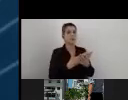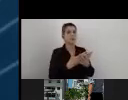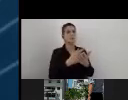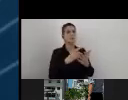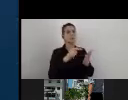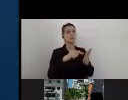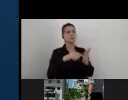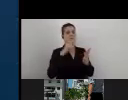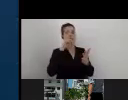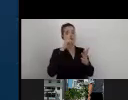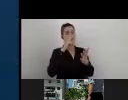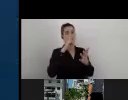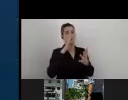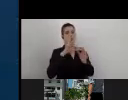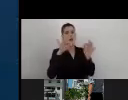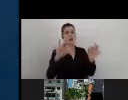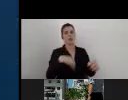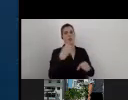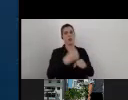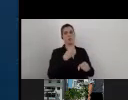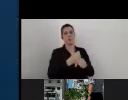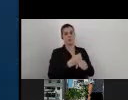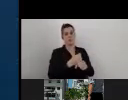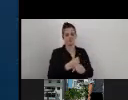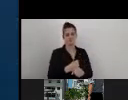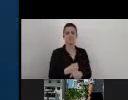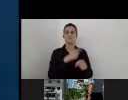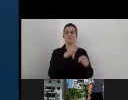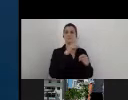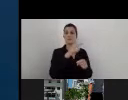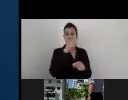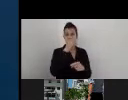Just to have an idea about the data what you were trying to do.